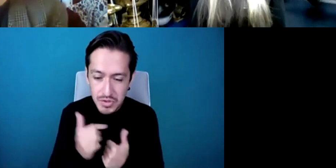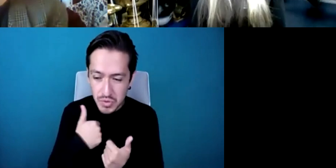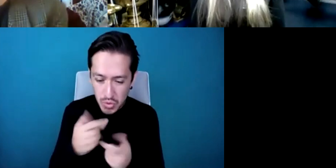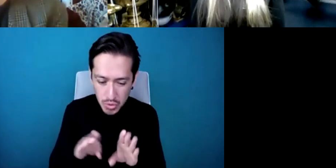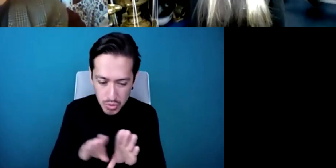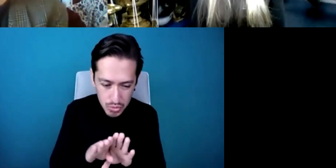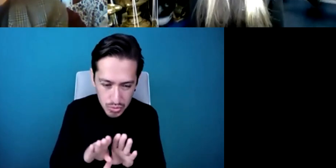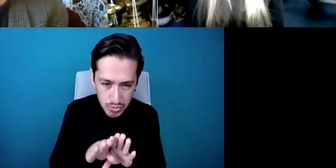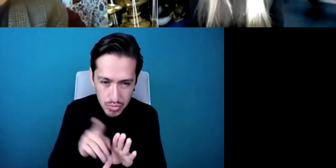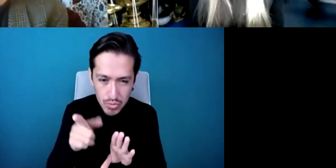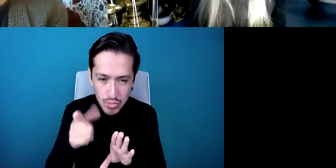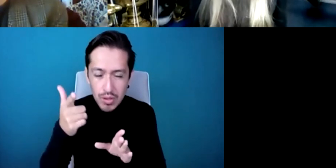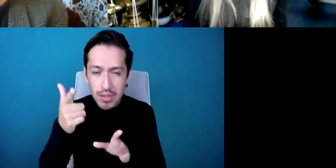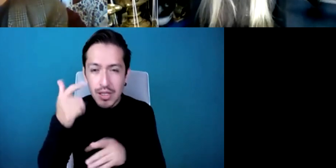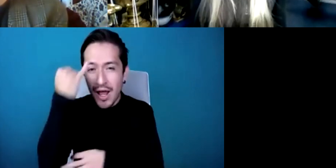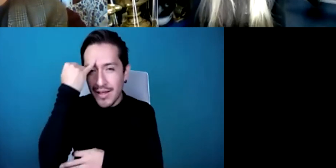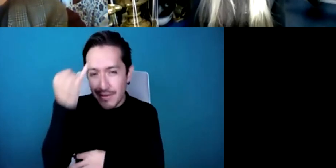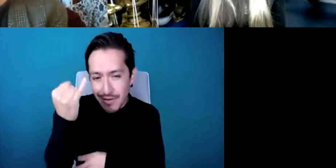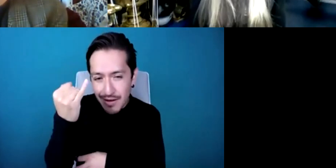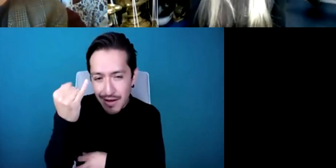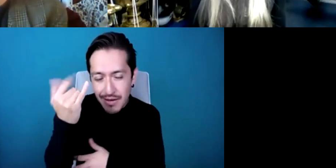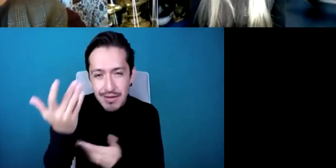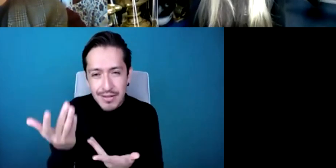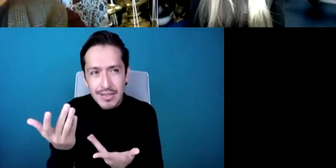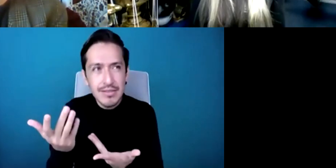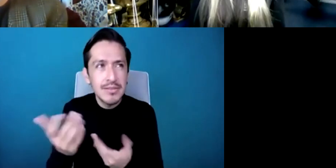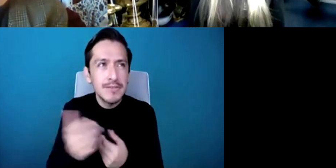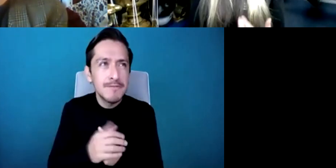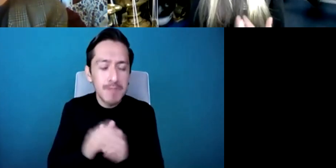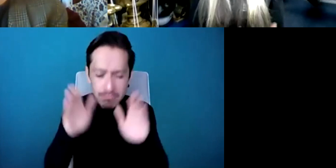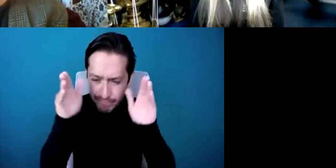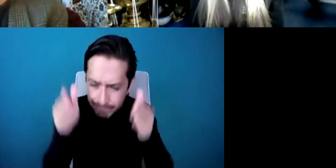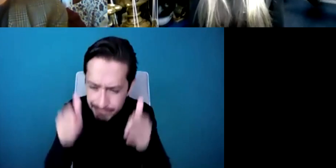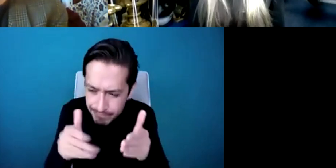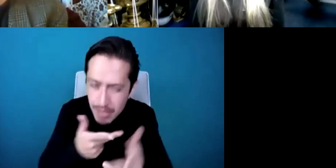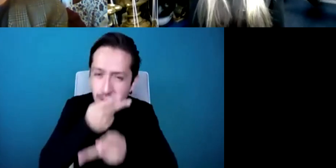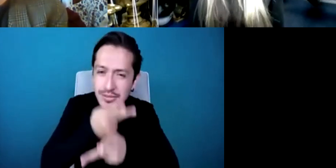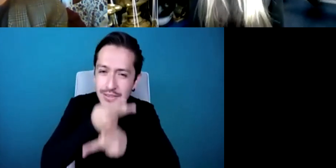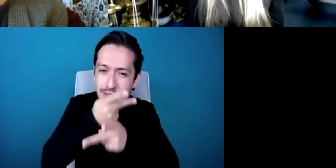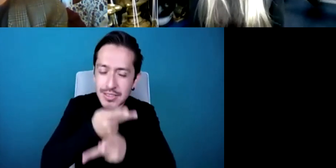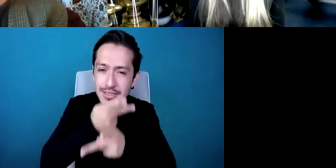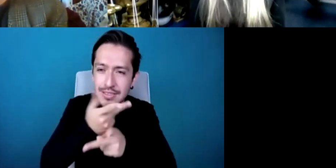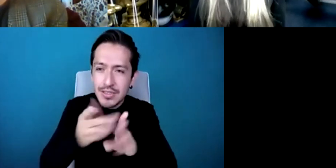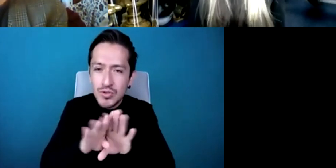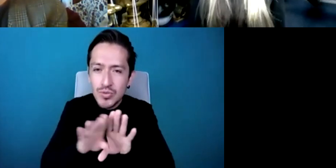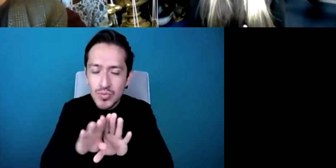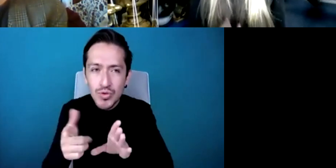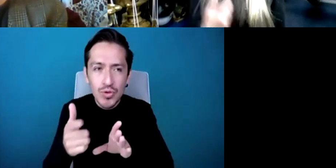the idea of patients which is a form of listening when we can open up that landscape to just give